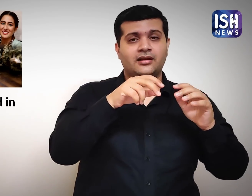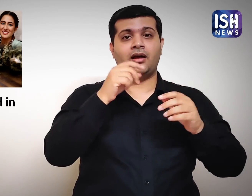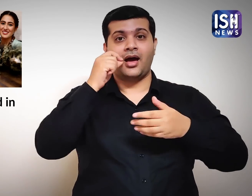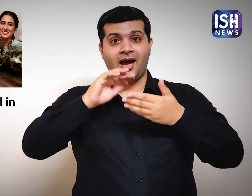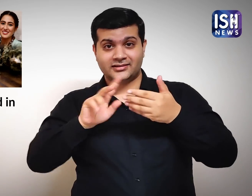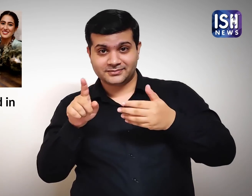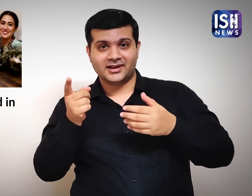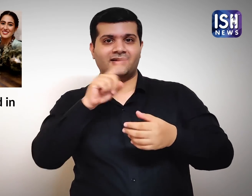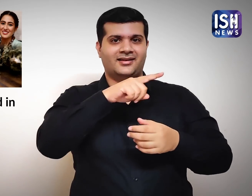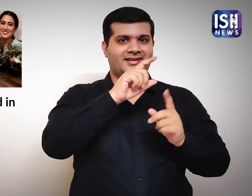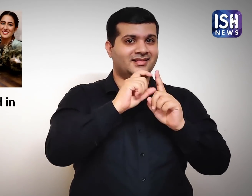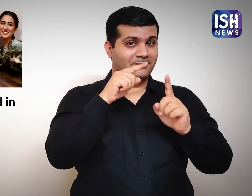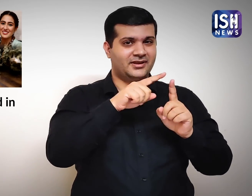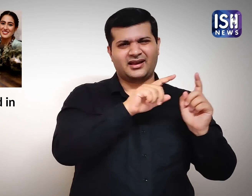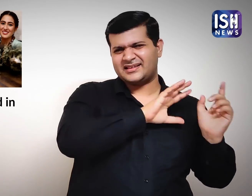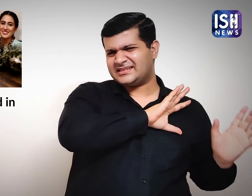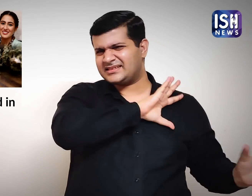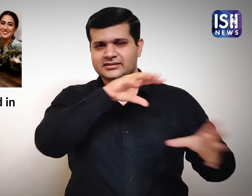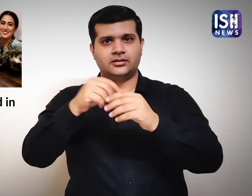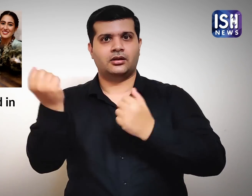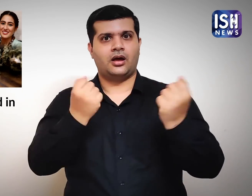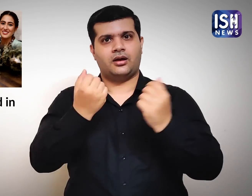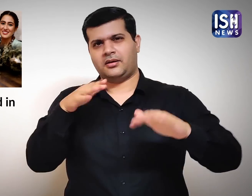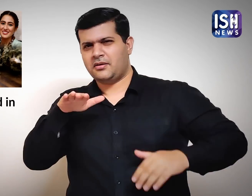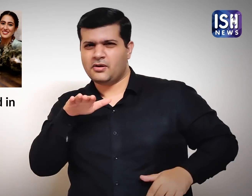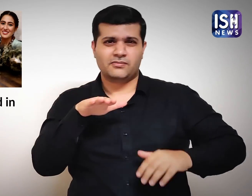When Deepika and Ranveer got inside the car,